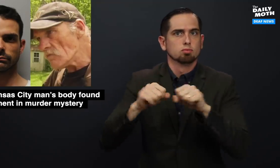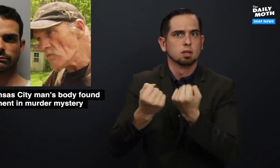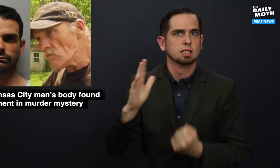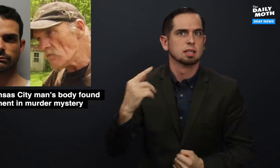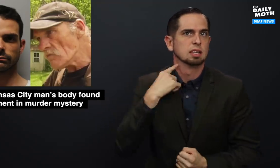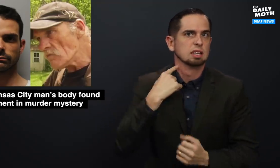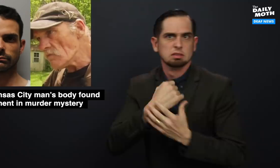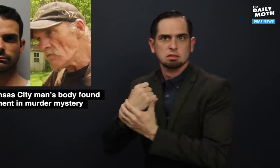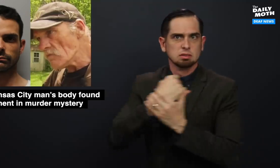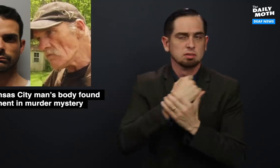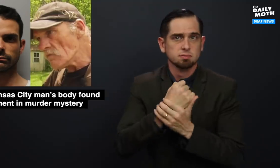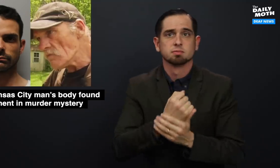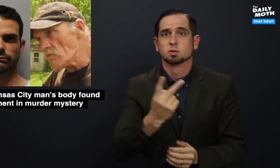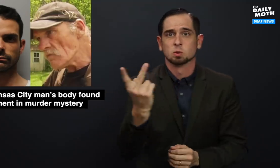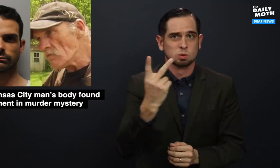and break his neck.